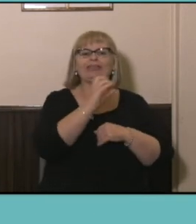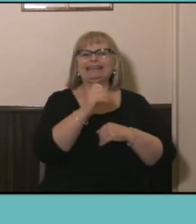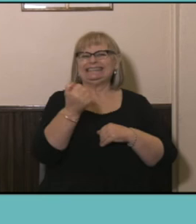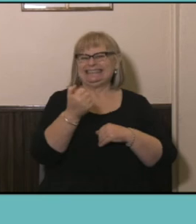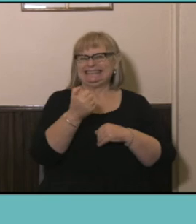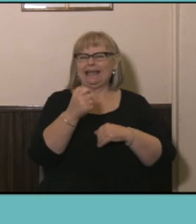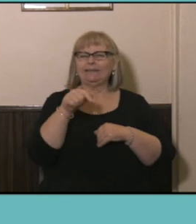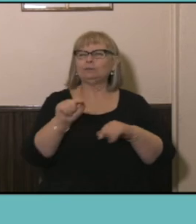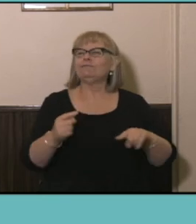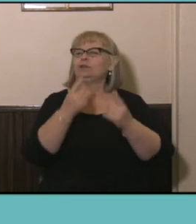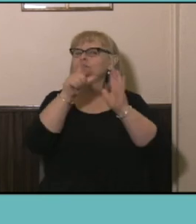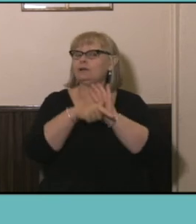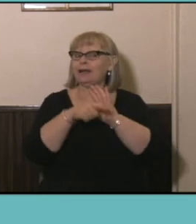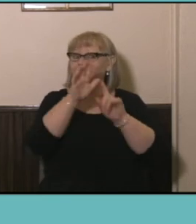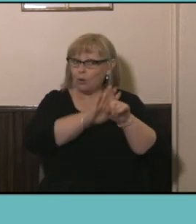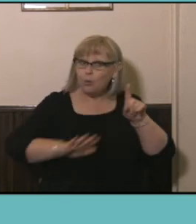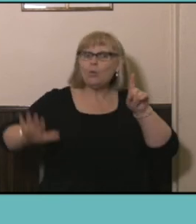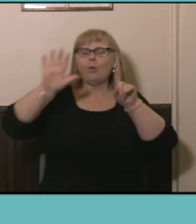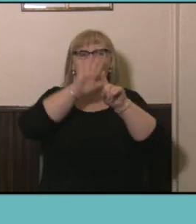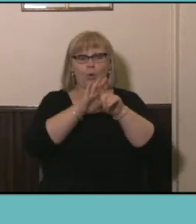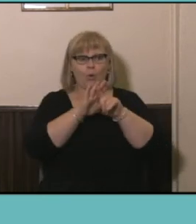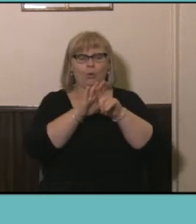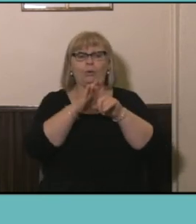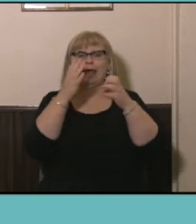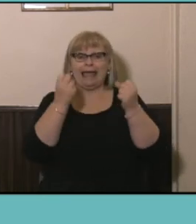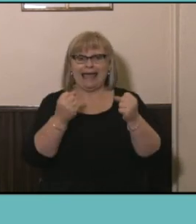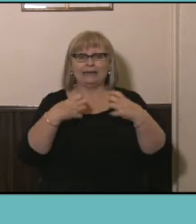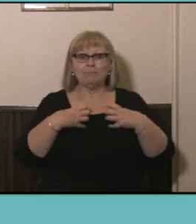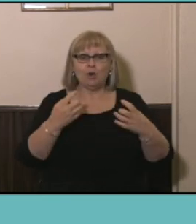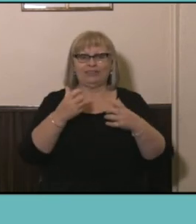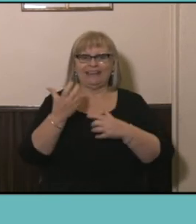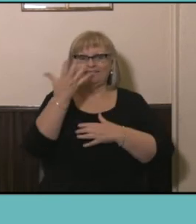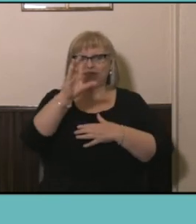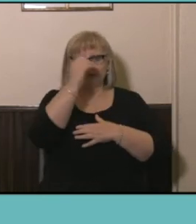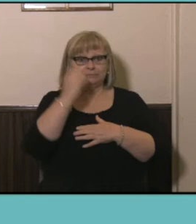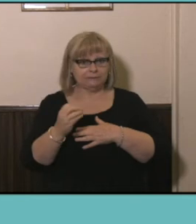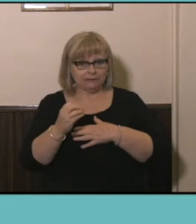time that every State and Territory in Australia had more than 50% of its 15